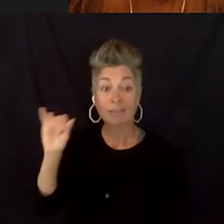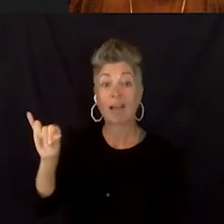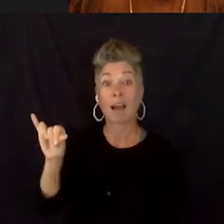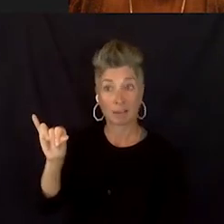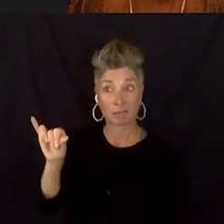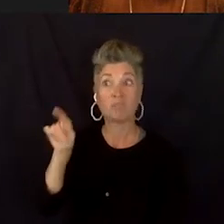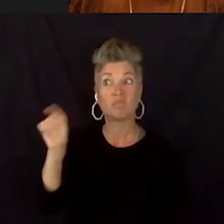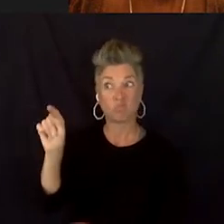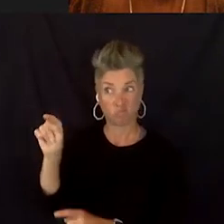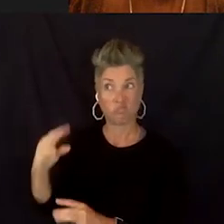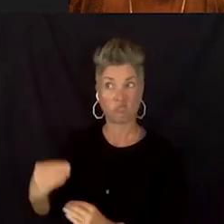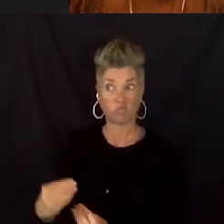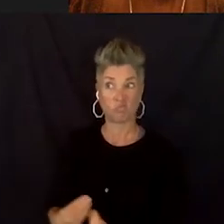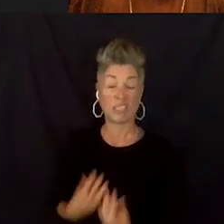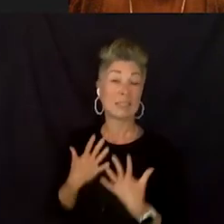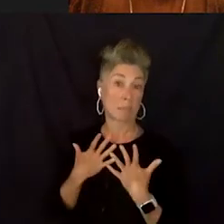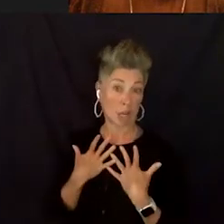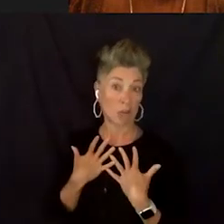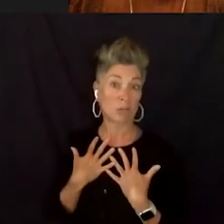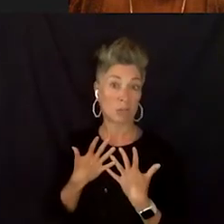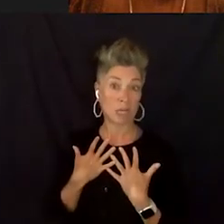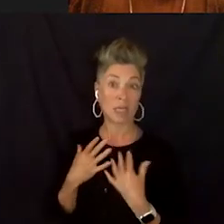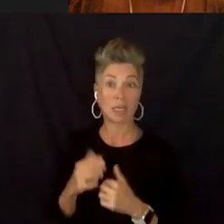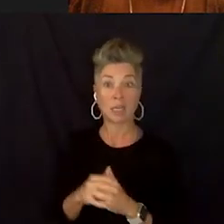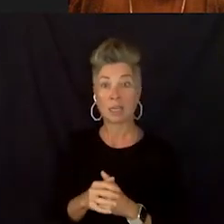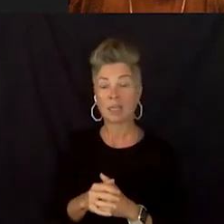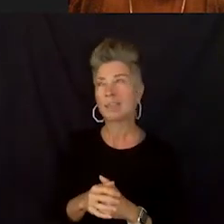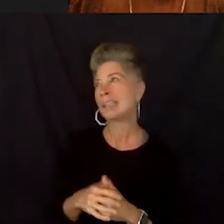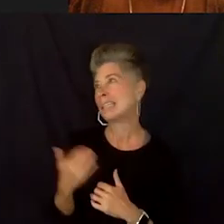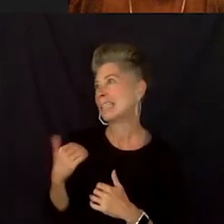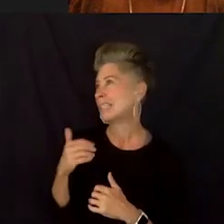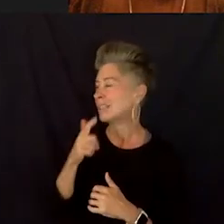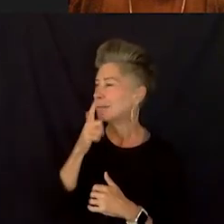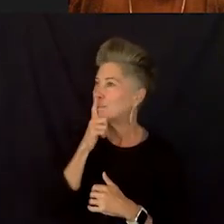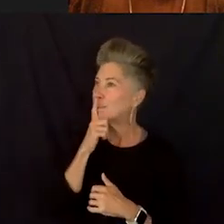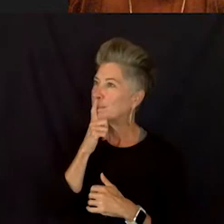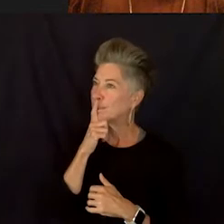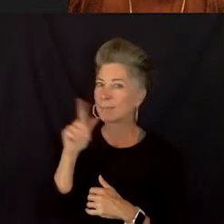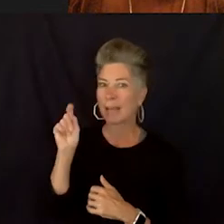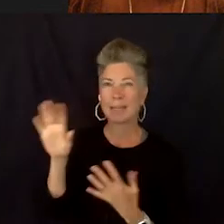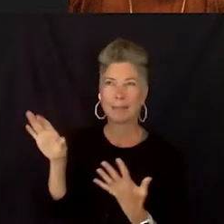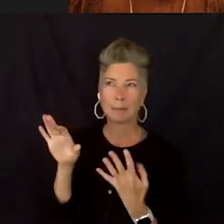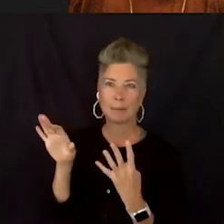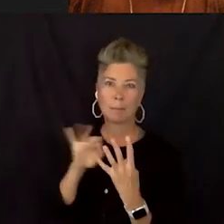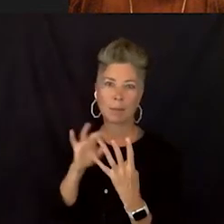And... like, I gotta pick one black, one last one. Viola Davis.